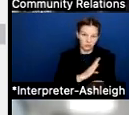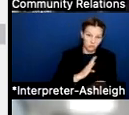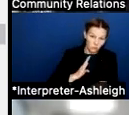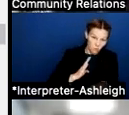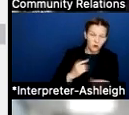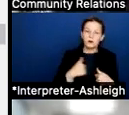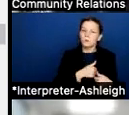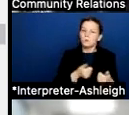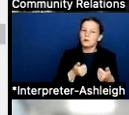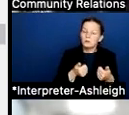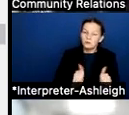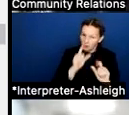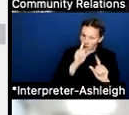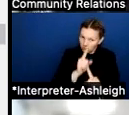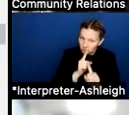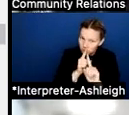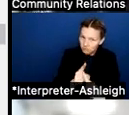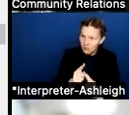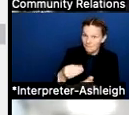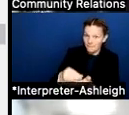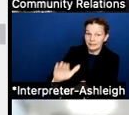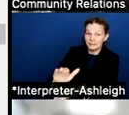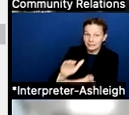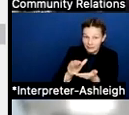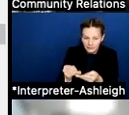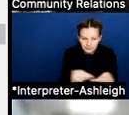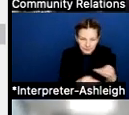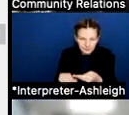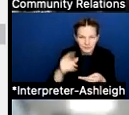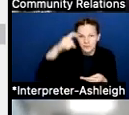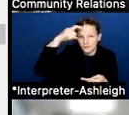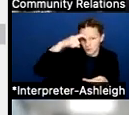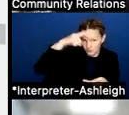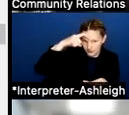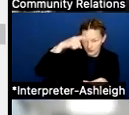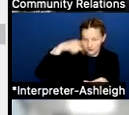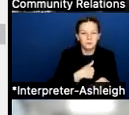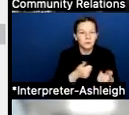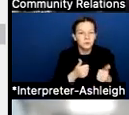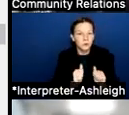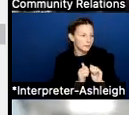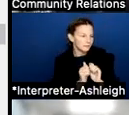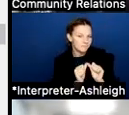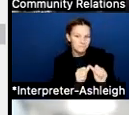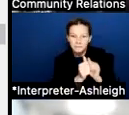with getting things done. So we are staying competitive, we are trying to make sure that we offering all this great opportunities